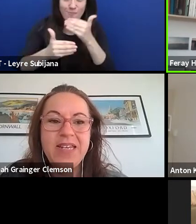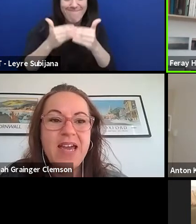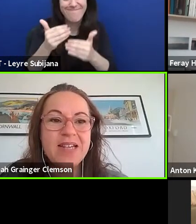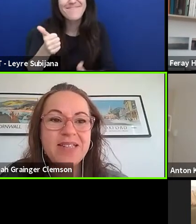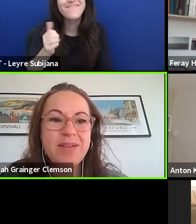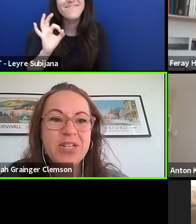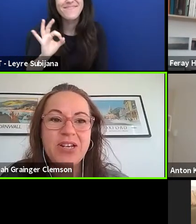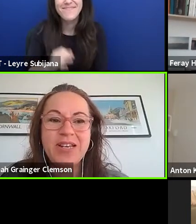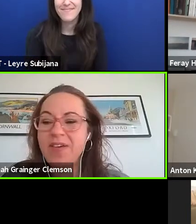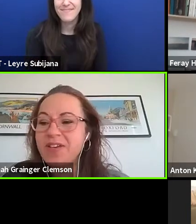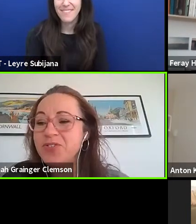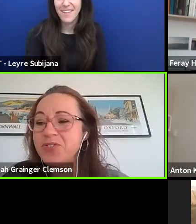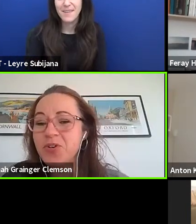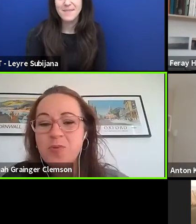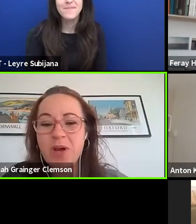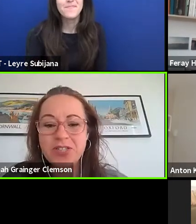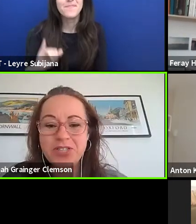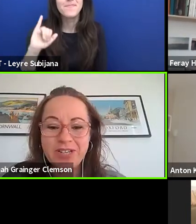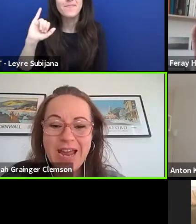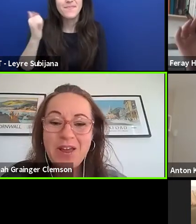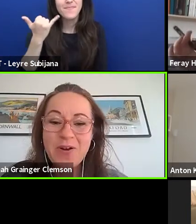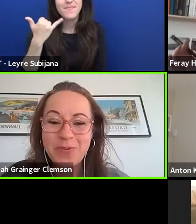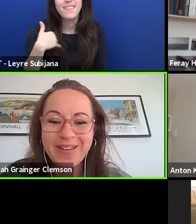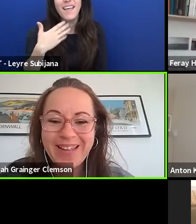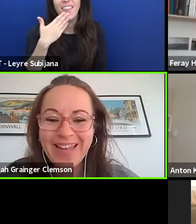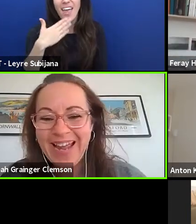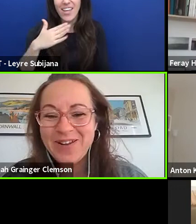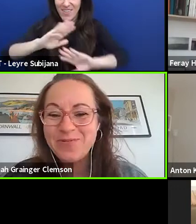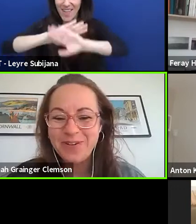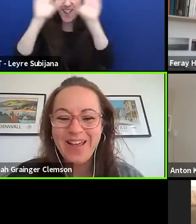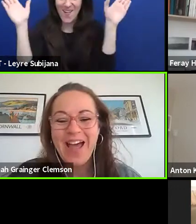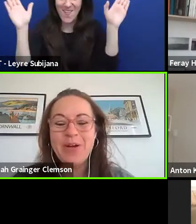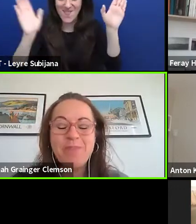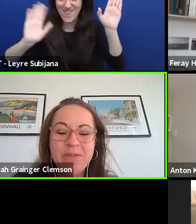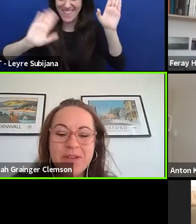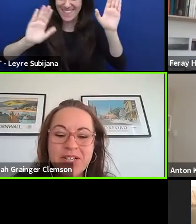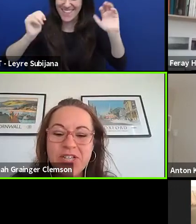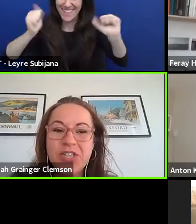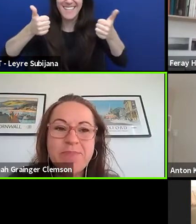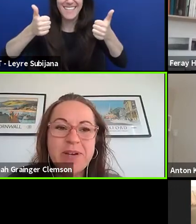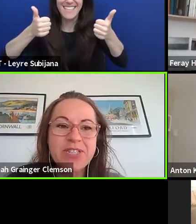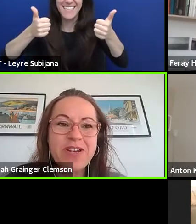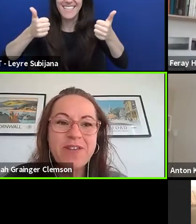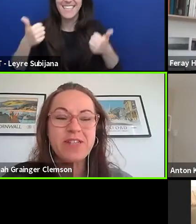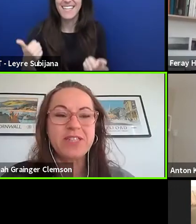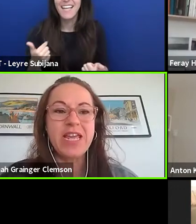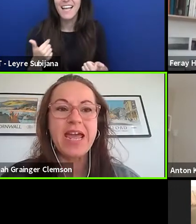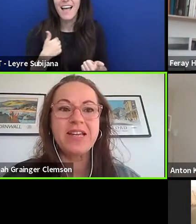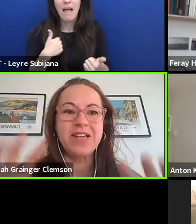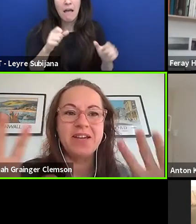Yes, absolutely. Thank you so much. Hello. Hello. I'm going to share my screen if that's okay